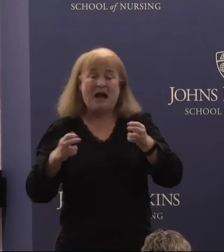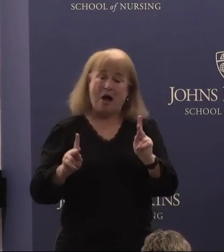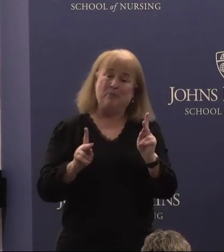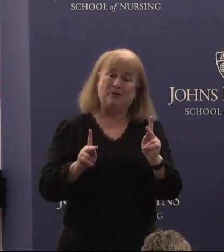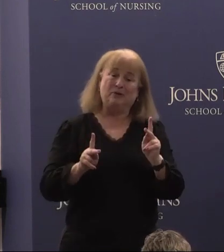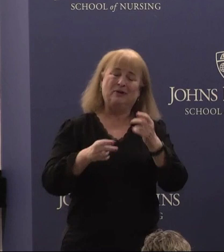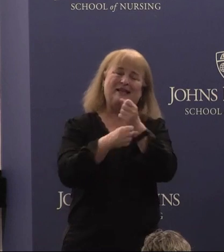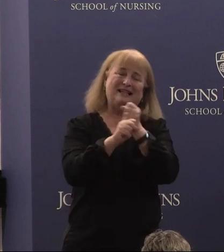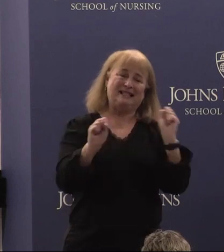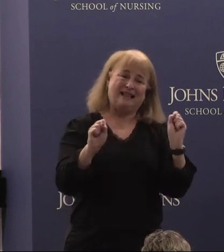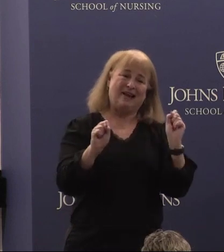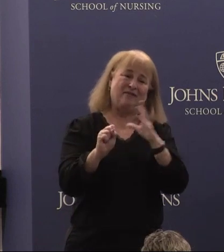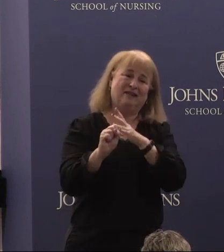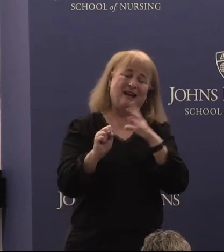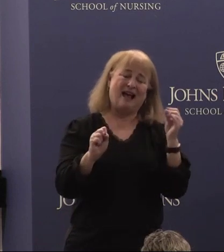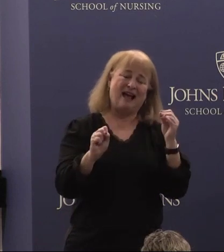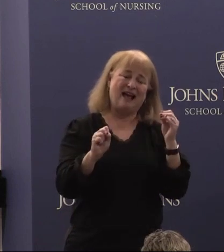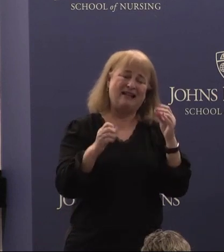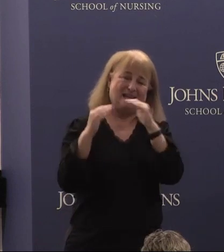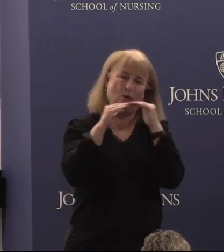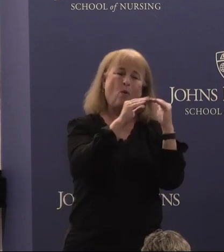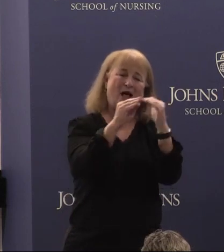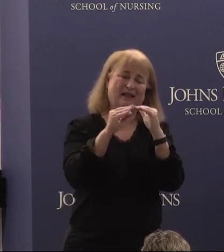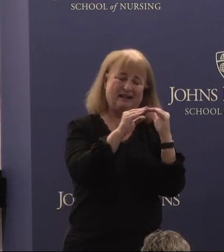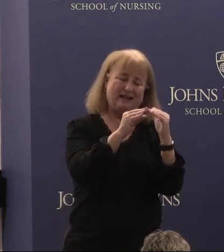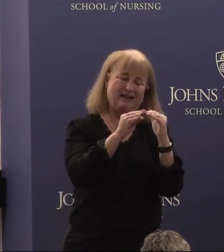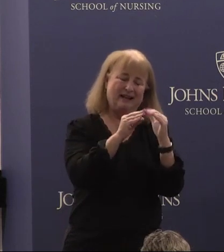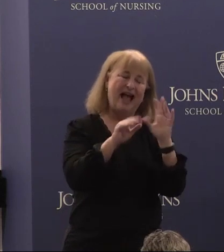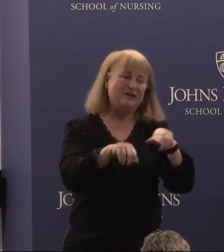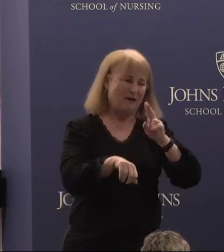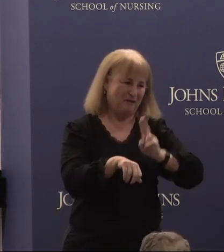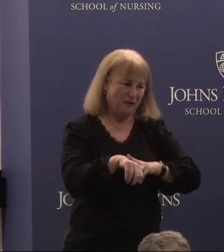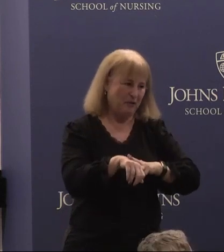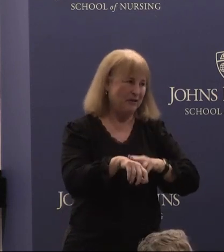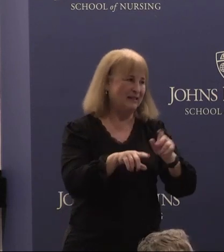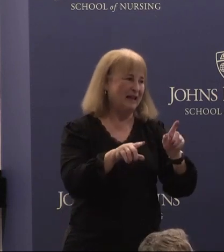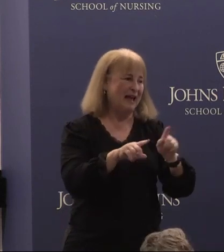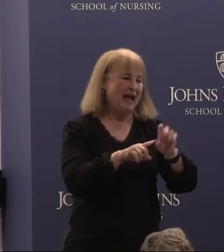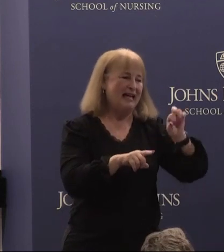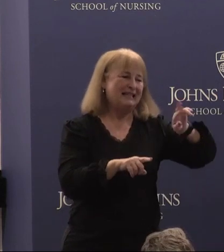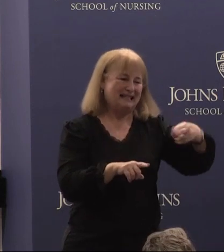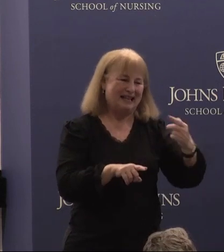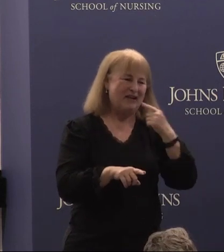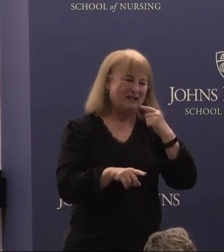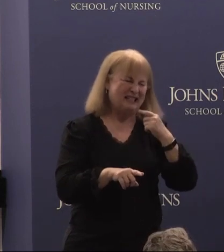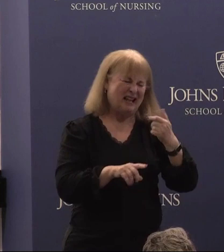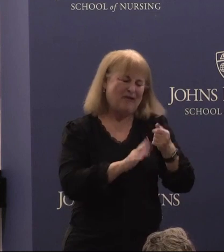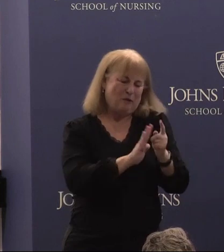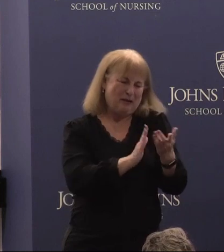safety, and equality. And of course as Sarah said a few moments ago we're just so grateful